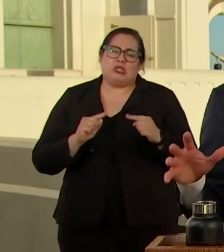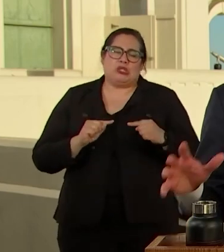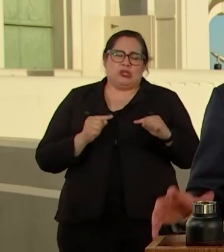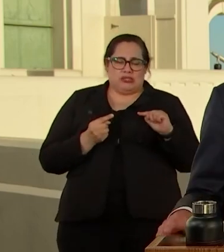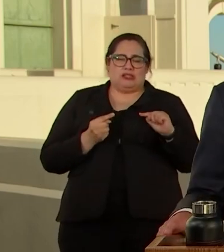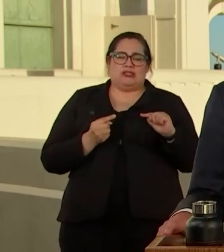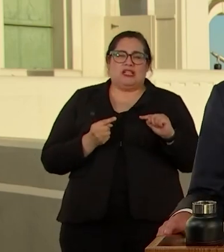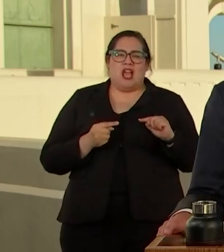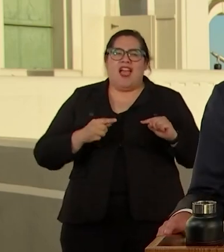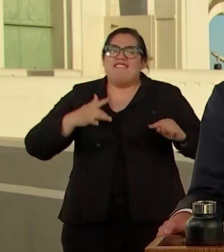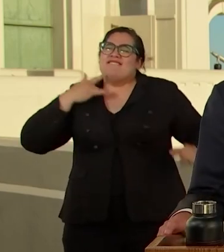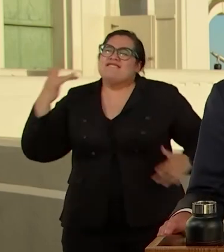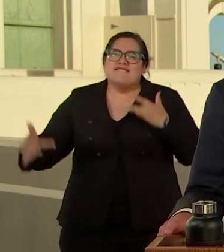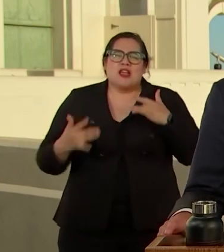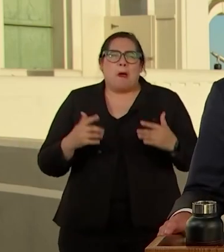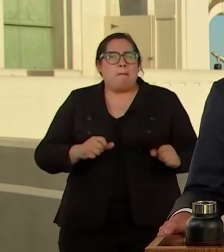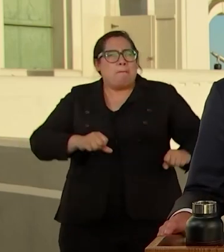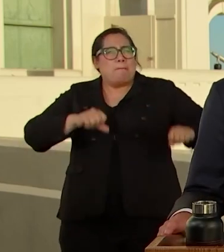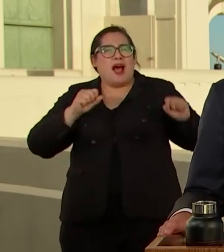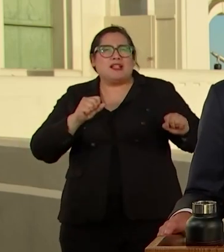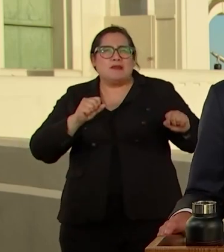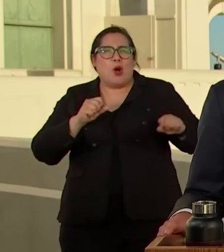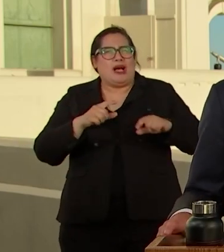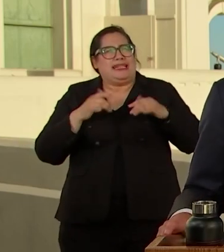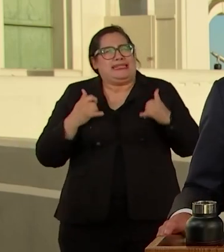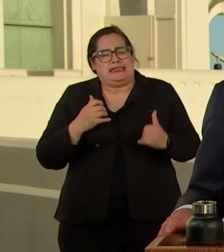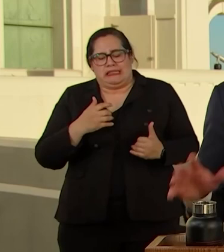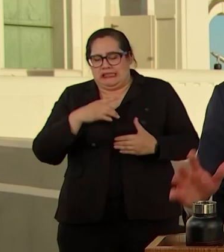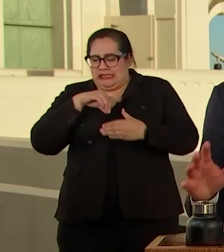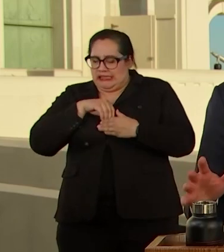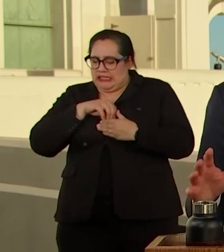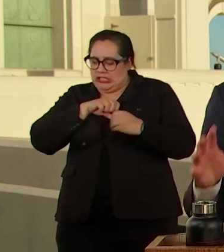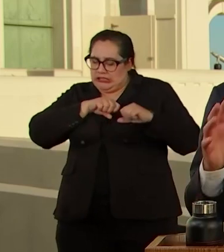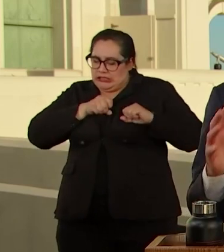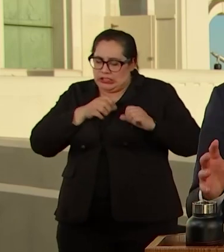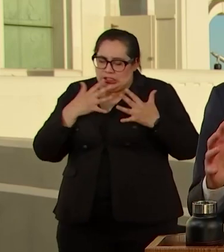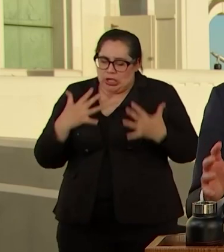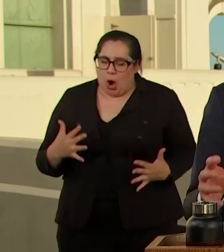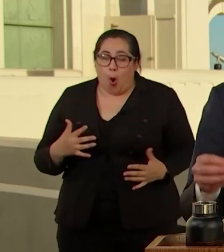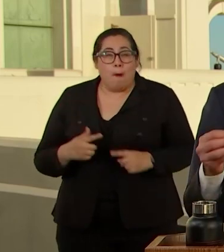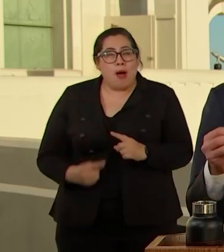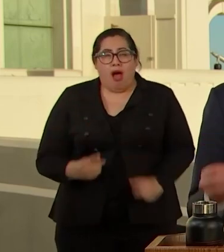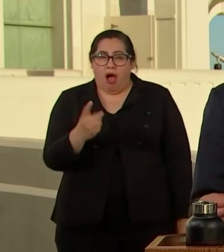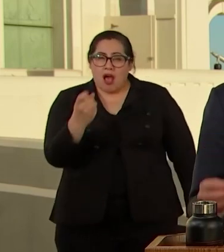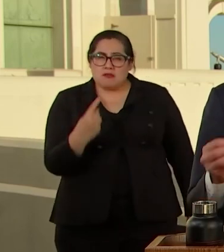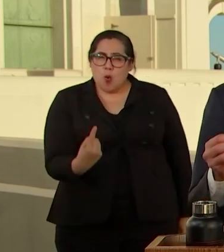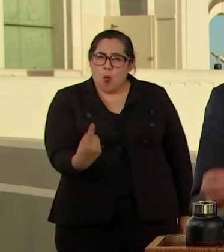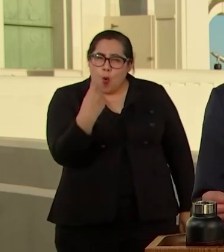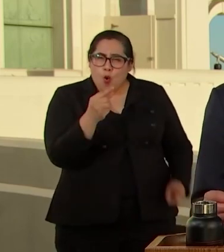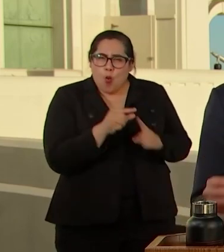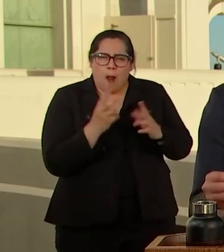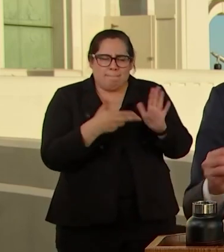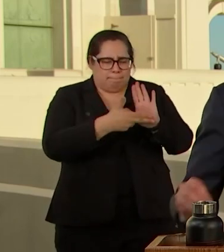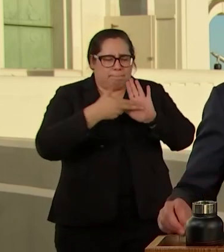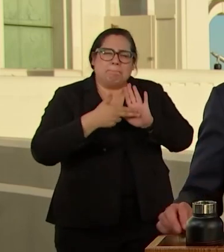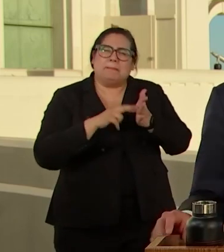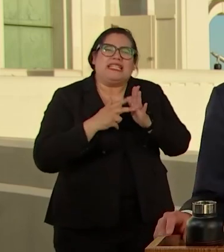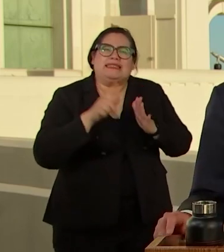IT CRACKS WITH SORROW. BUT IF YOU ASK ME TO ONE WORD THAT DEFINES LOS ANGELES IN